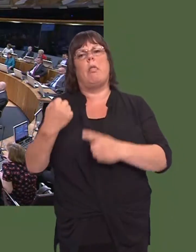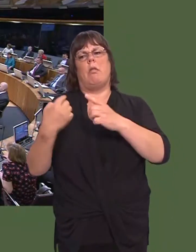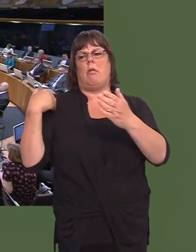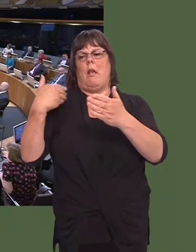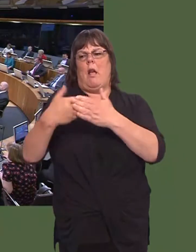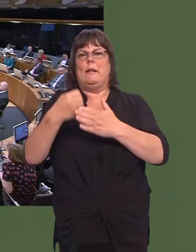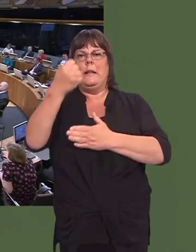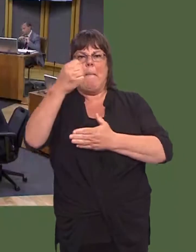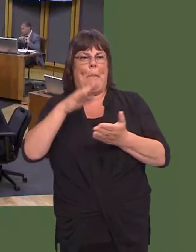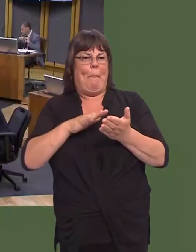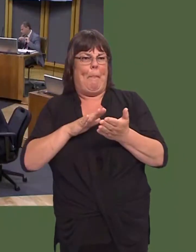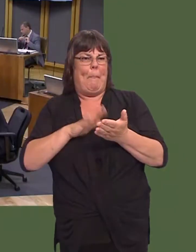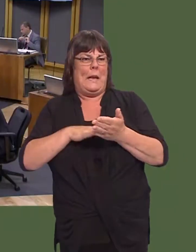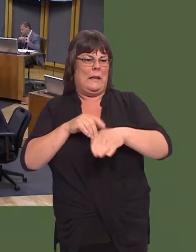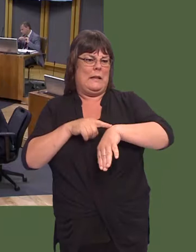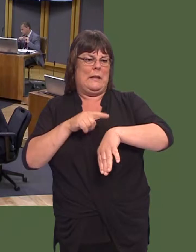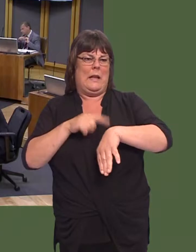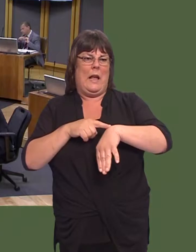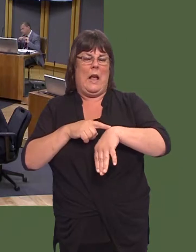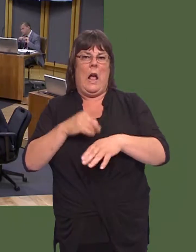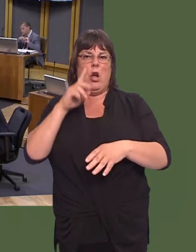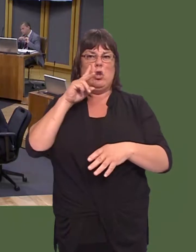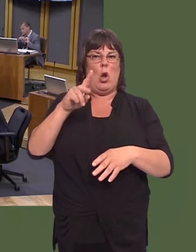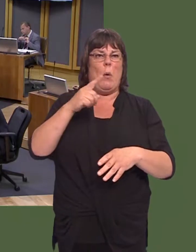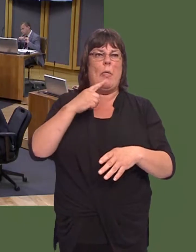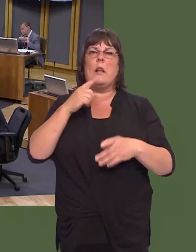proved, if nothing else, that the time for sterile political point-scoring is long past